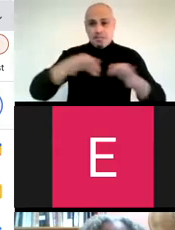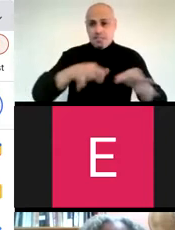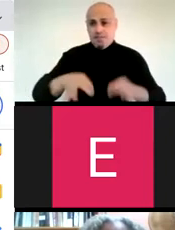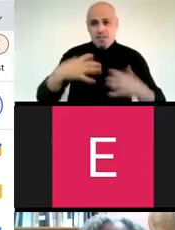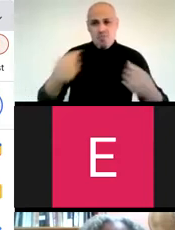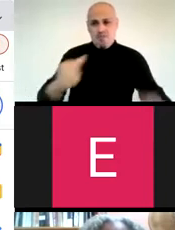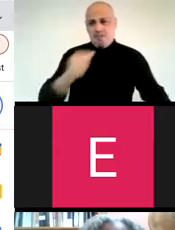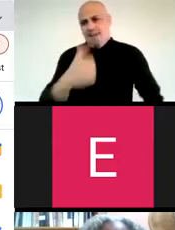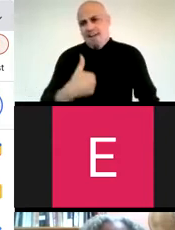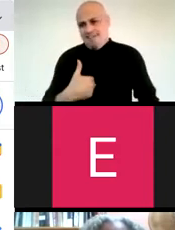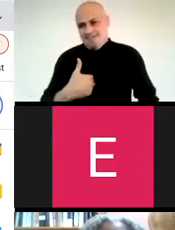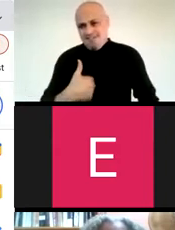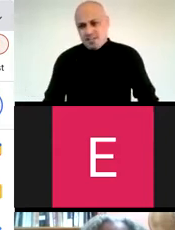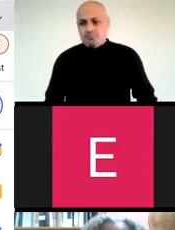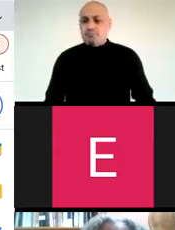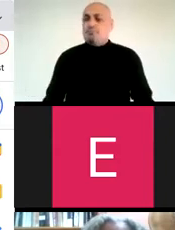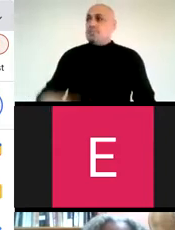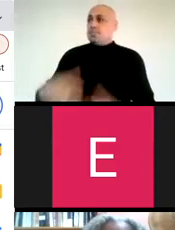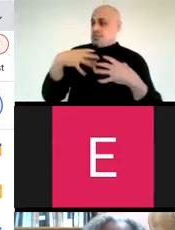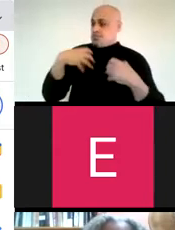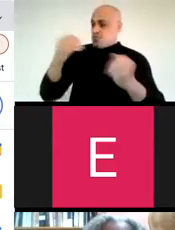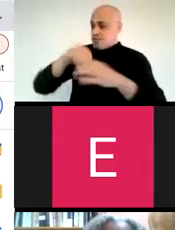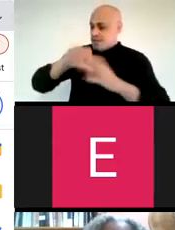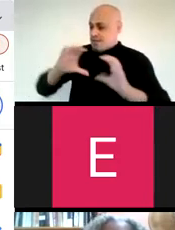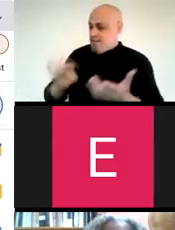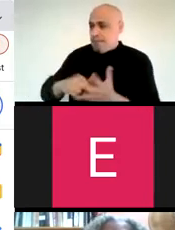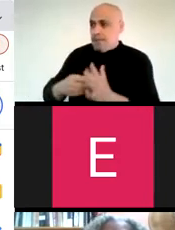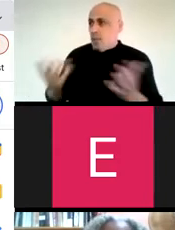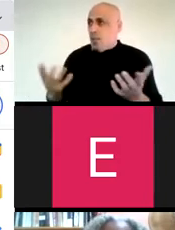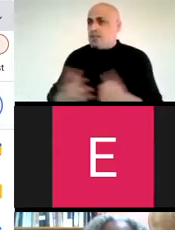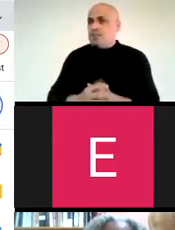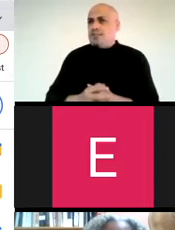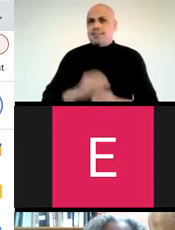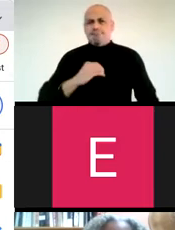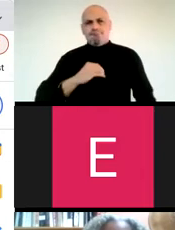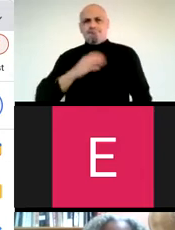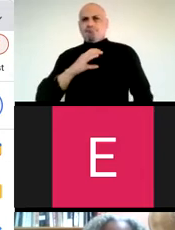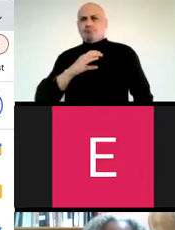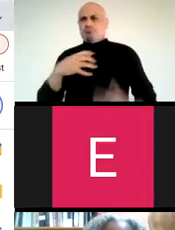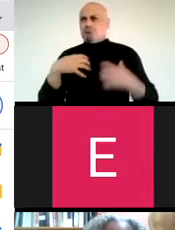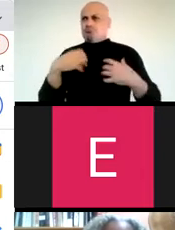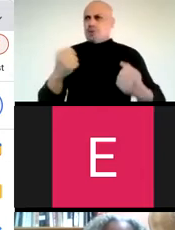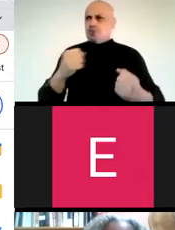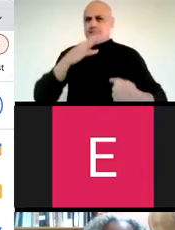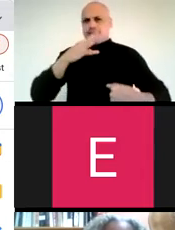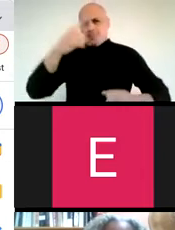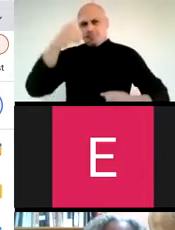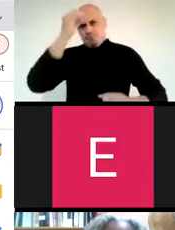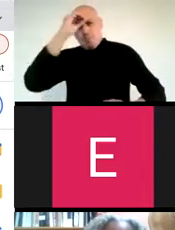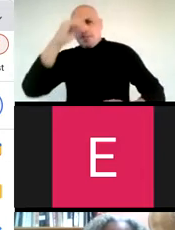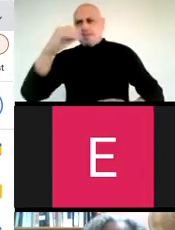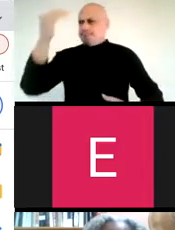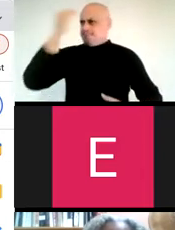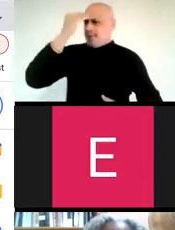there is no better definition of bravery." Bravery in the classroom means to have the courage to speak to